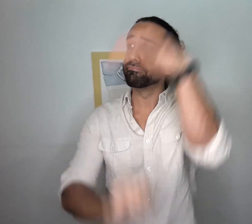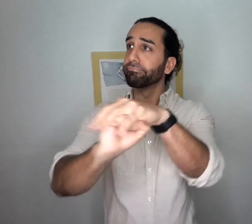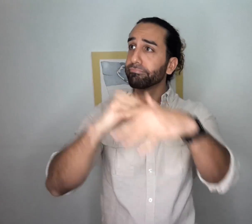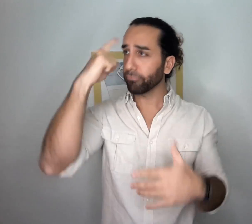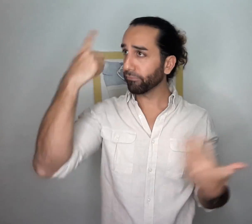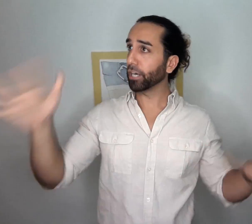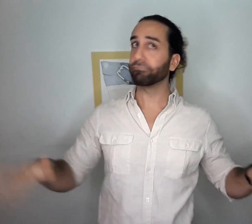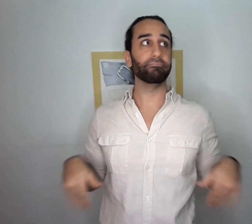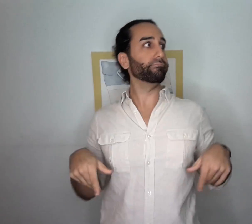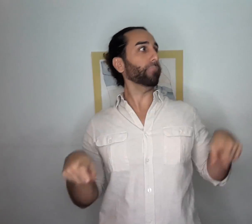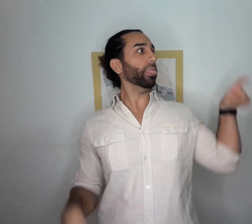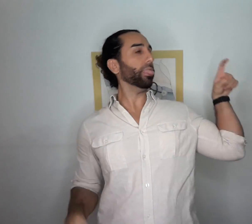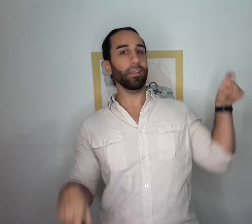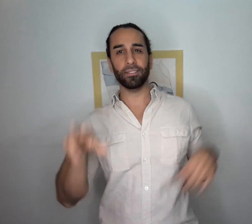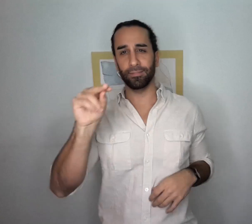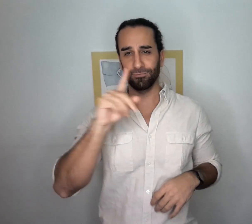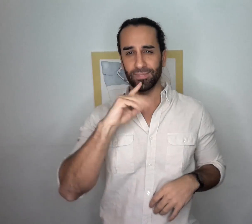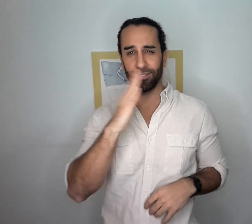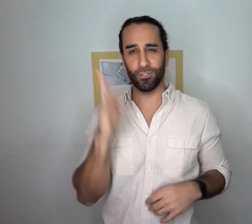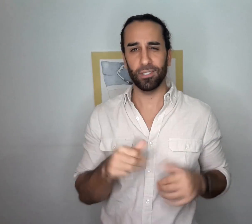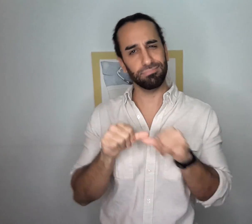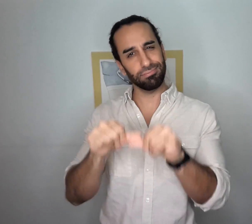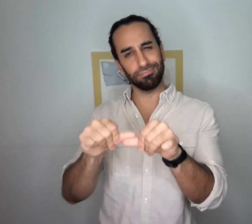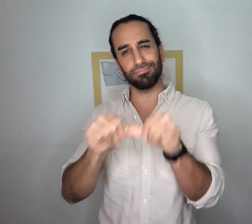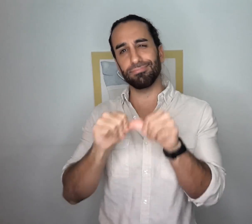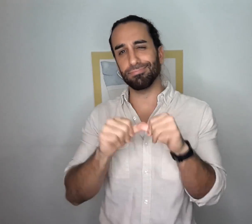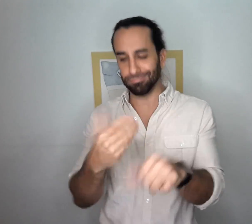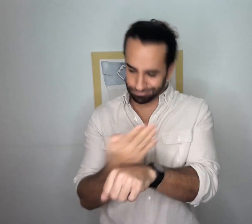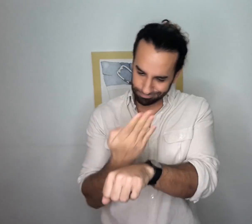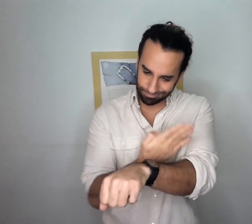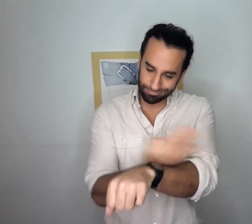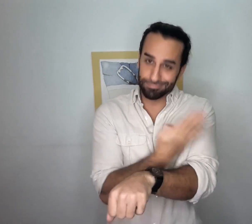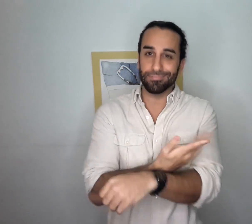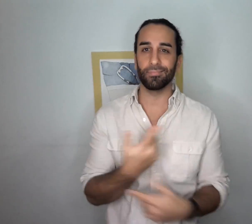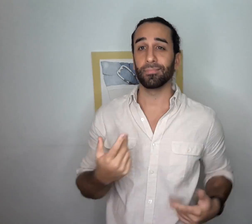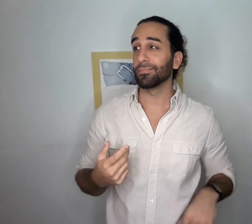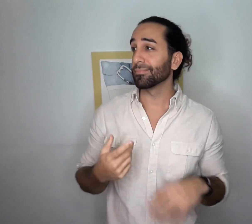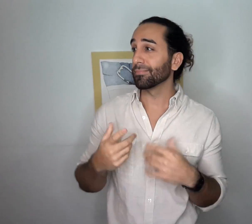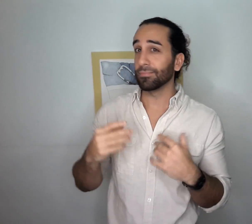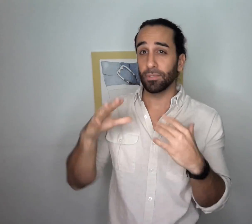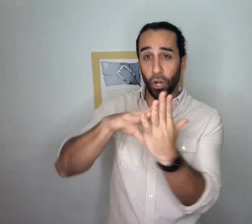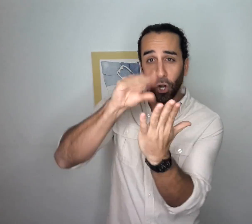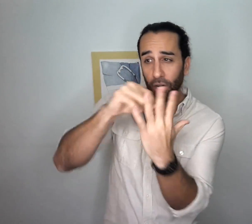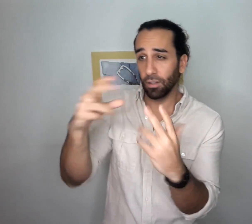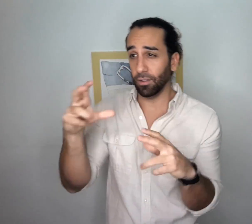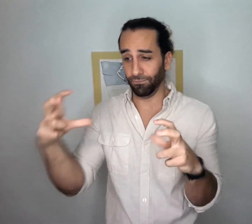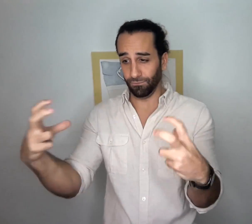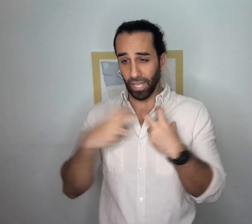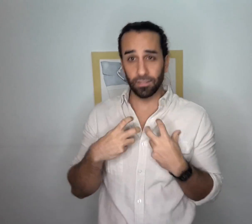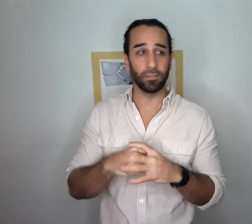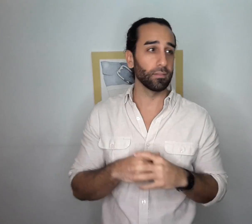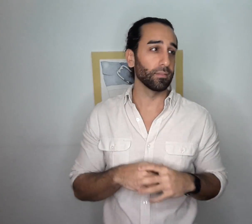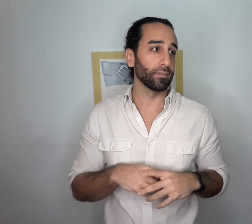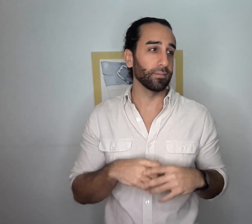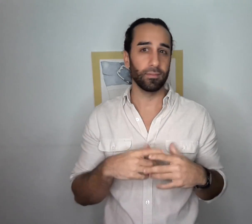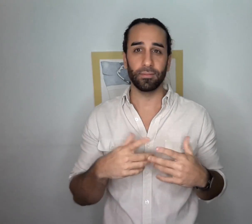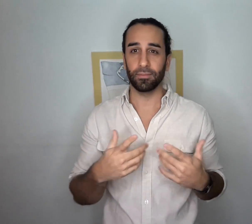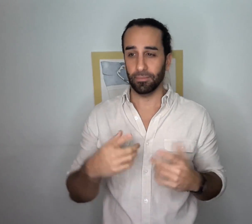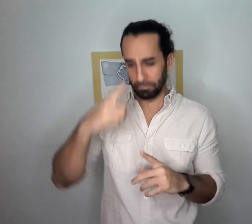There's no finish line. No finite time in which you are done. Improvement is a continuous process. It's a continual process of learning, self-investment